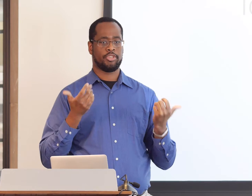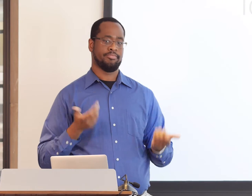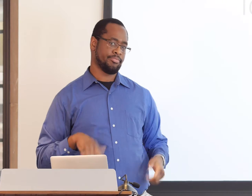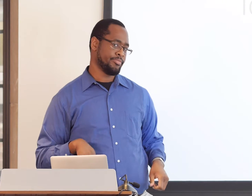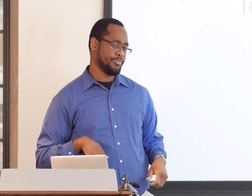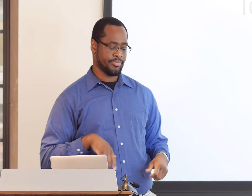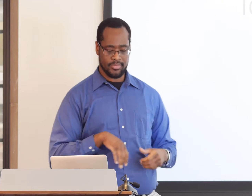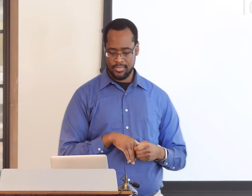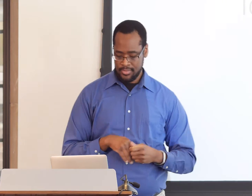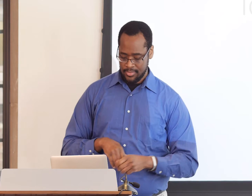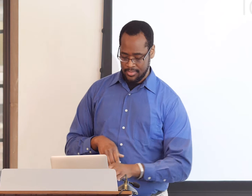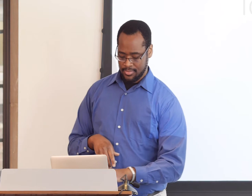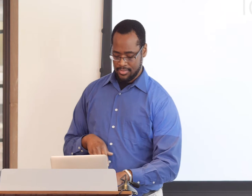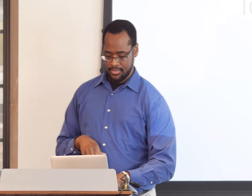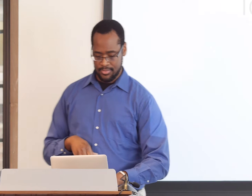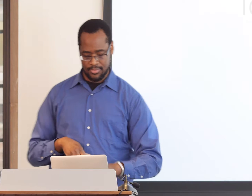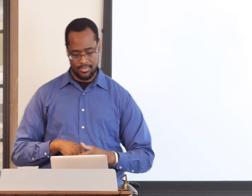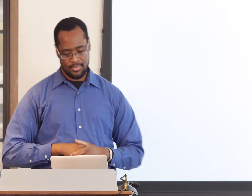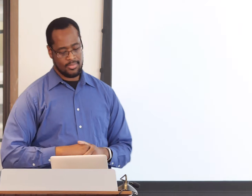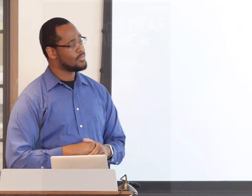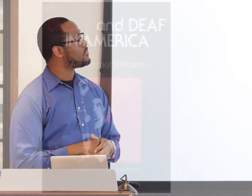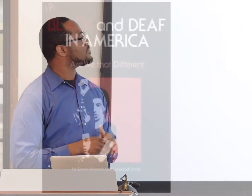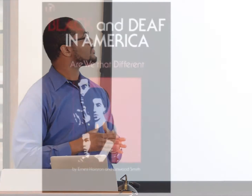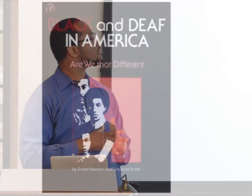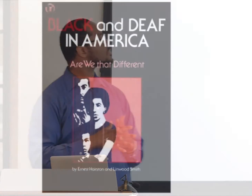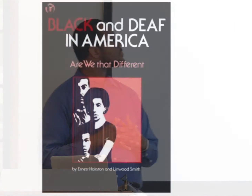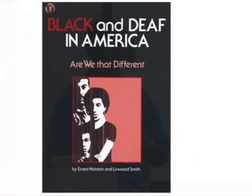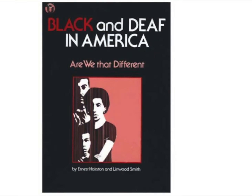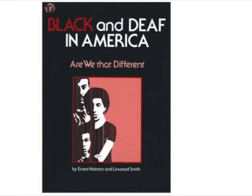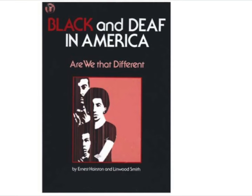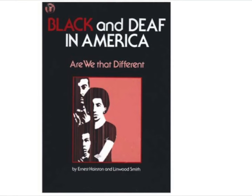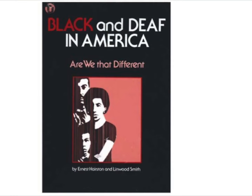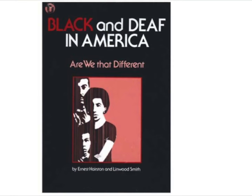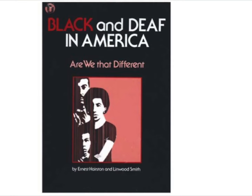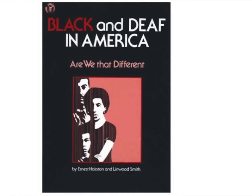and we don't include others which should be considered, as well.